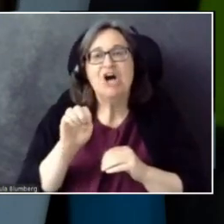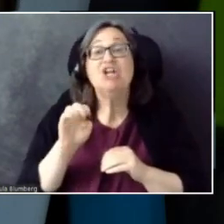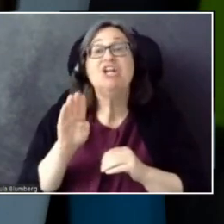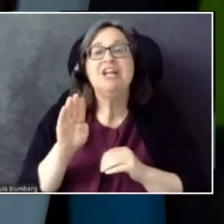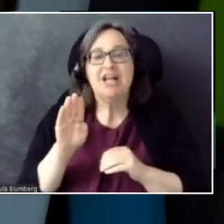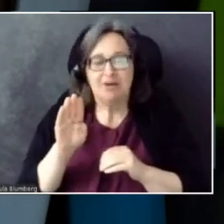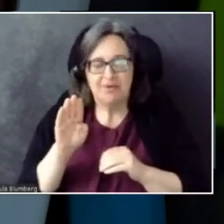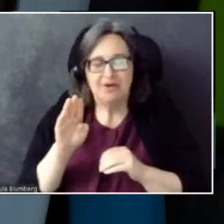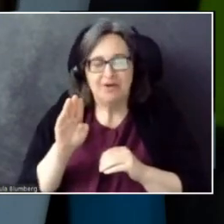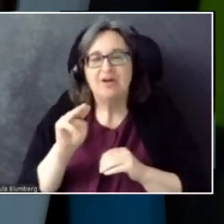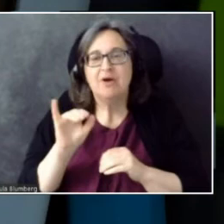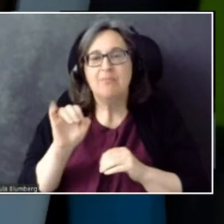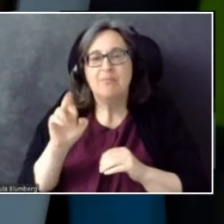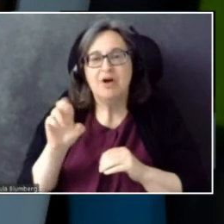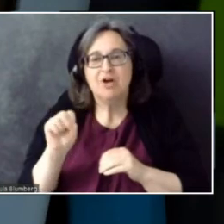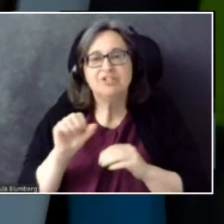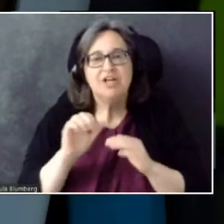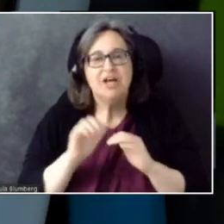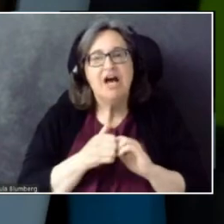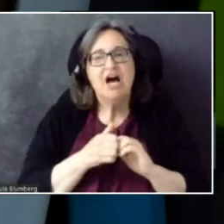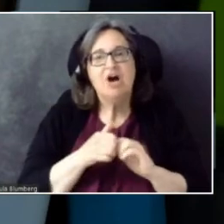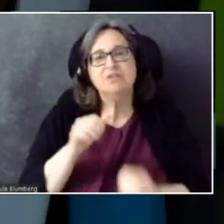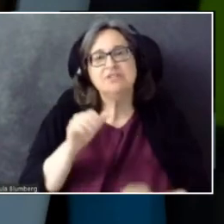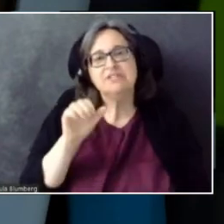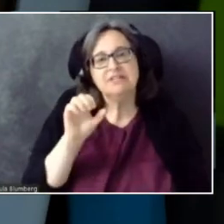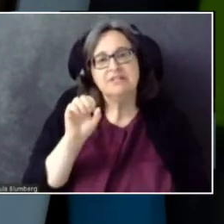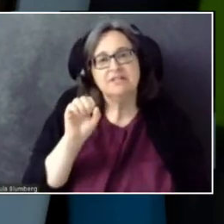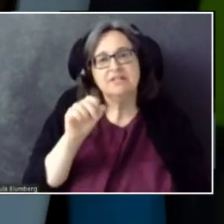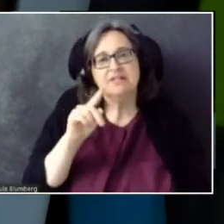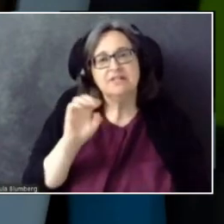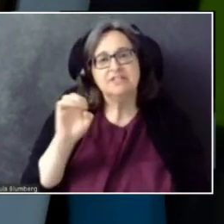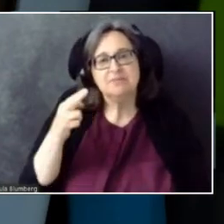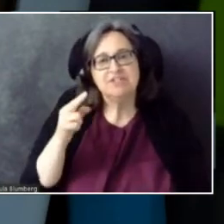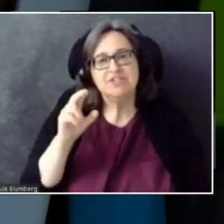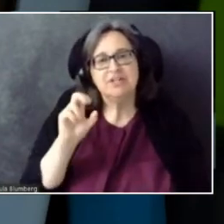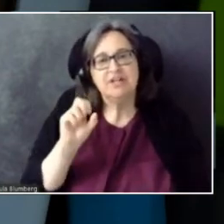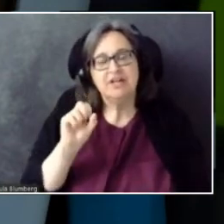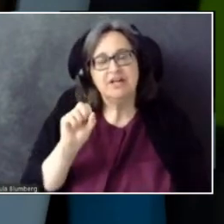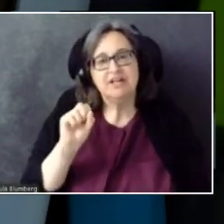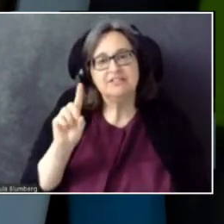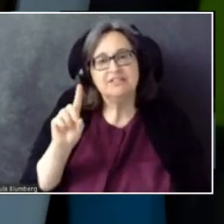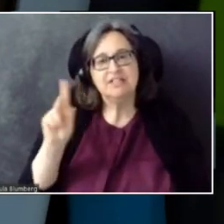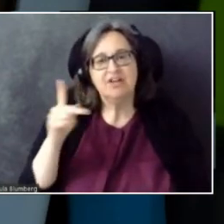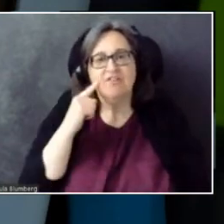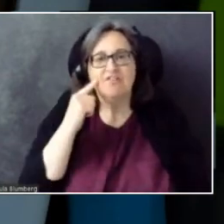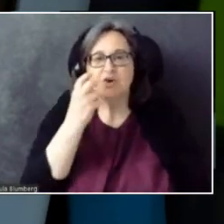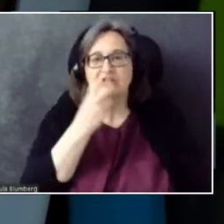How is the Speech SDK for people who have speech impairments, such as stuttering, thick accents, et cetera?